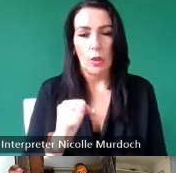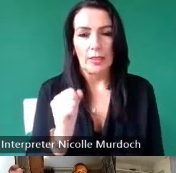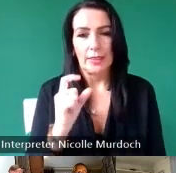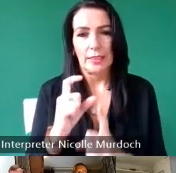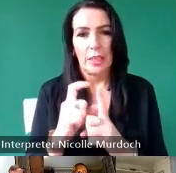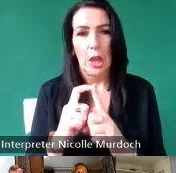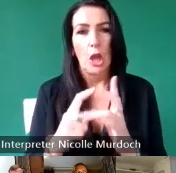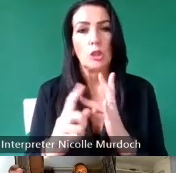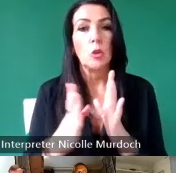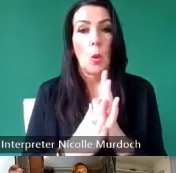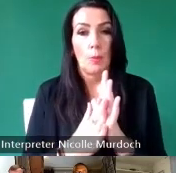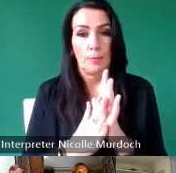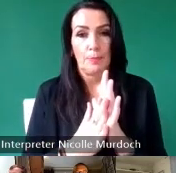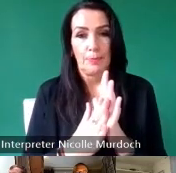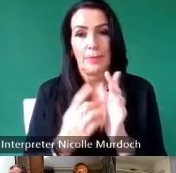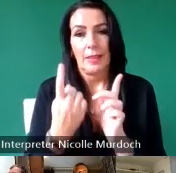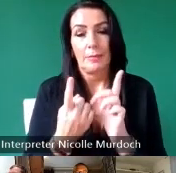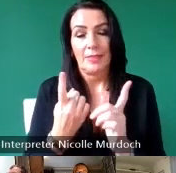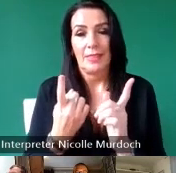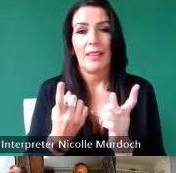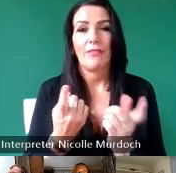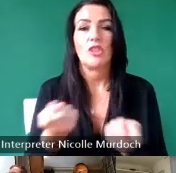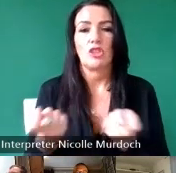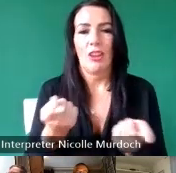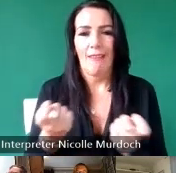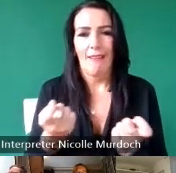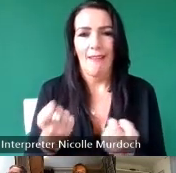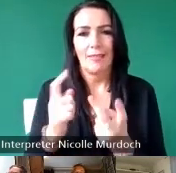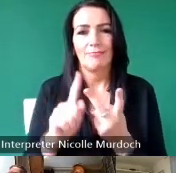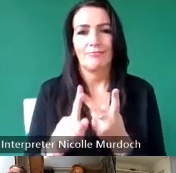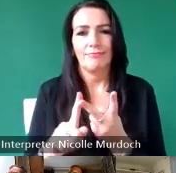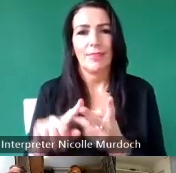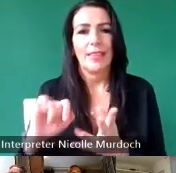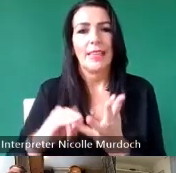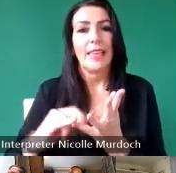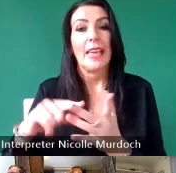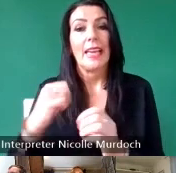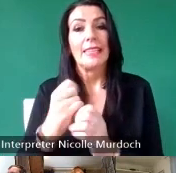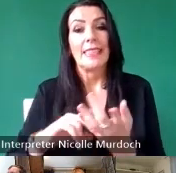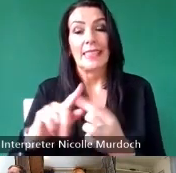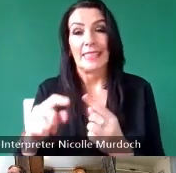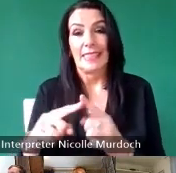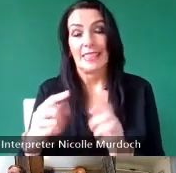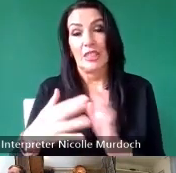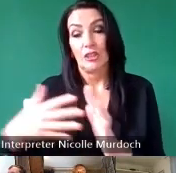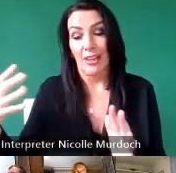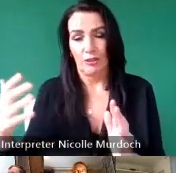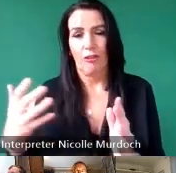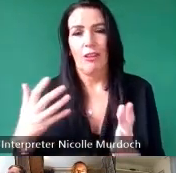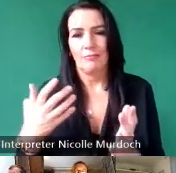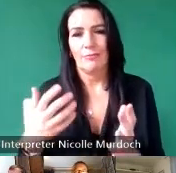Scotland and a mapper and Signe is treasurer of Our Story Scotland and um Museum Studies